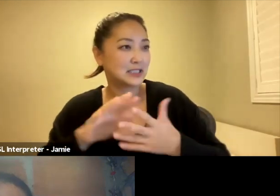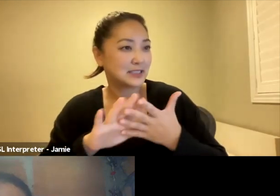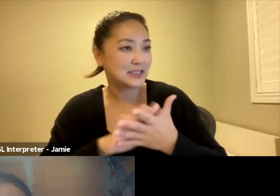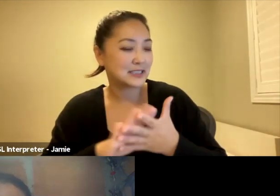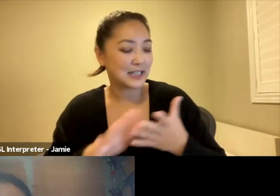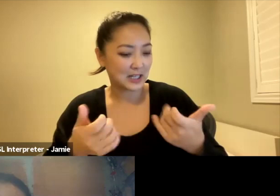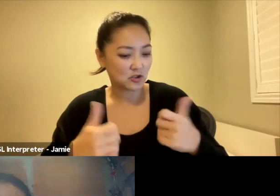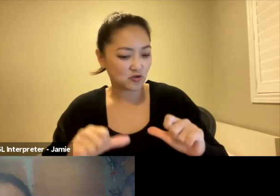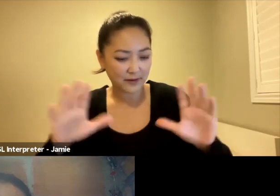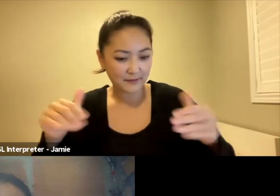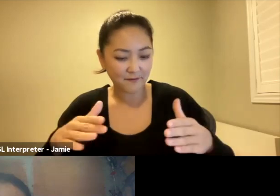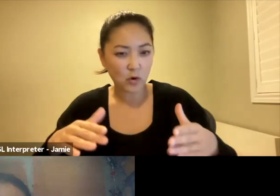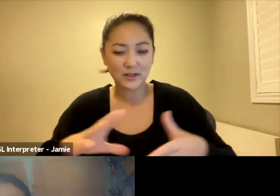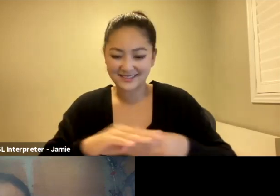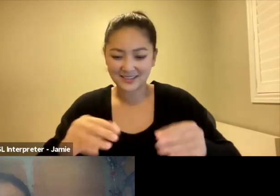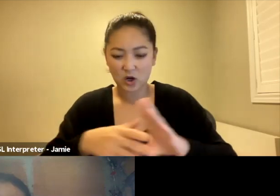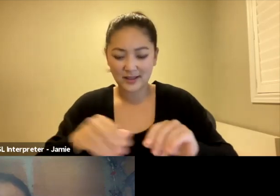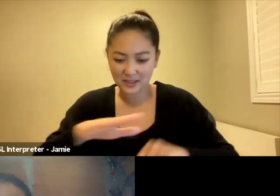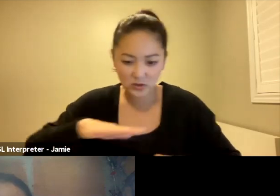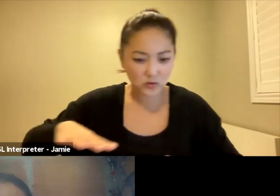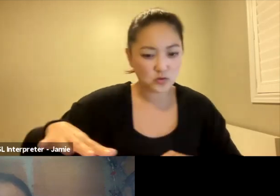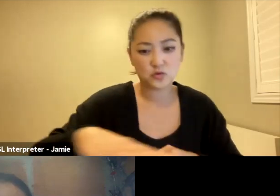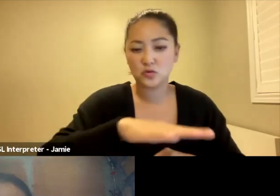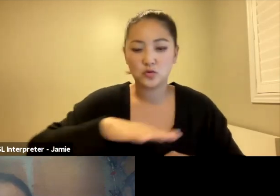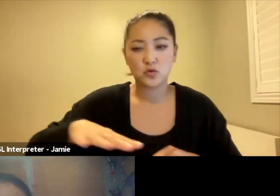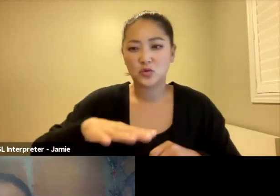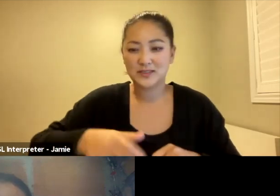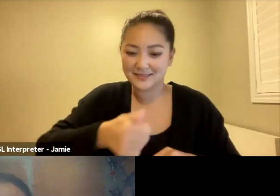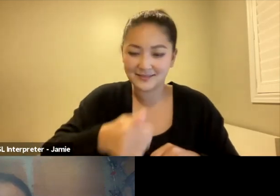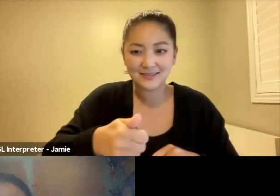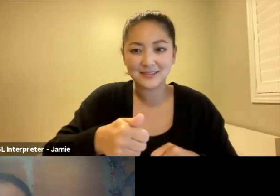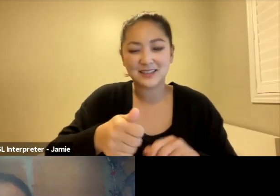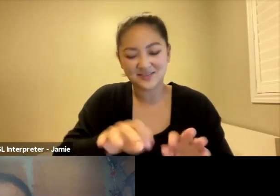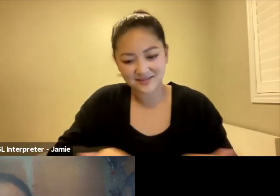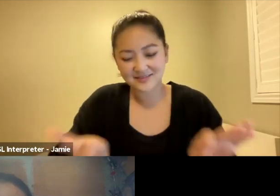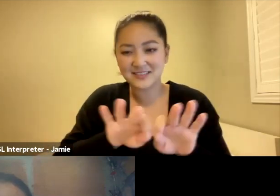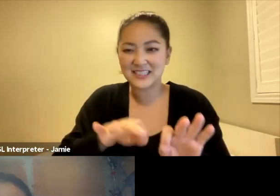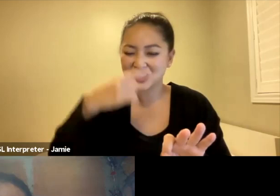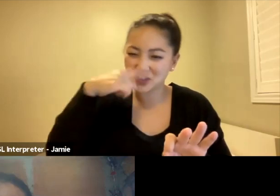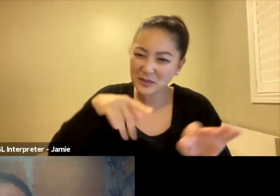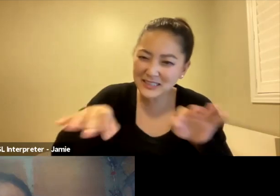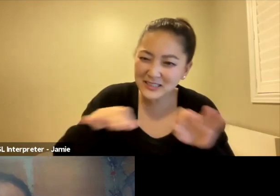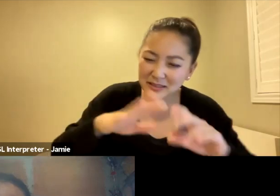to reveal itself. Could you speak to your approach in relation to both the land and the community that you are invited to work with?